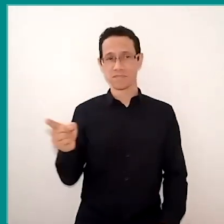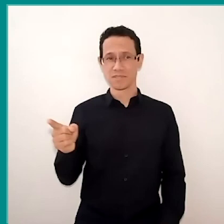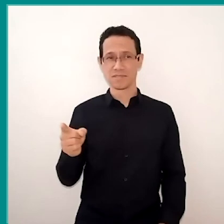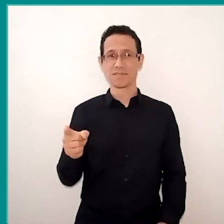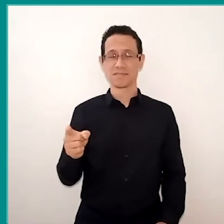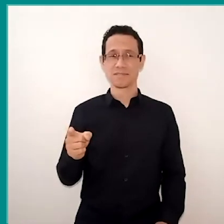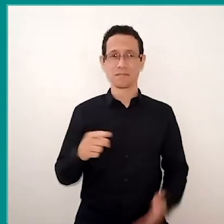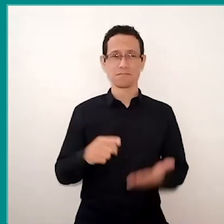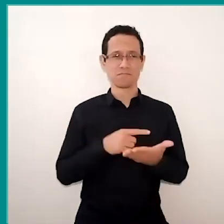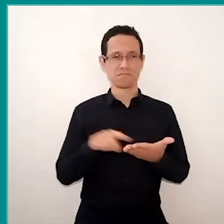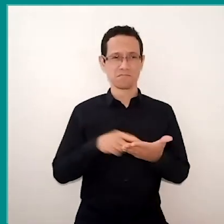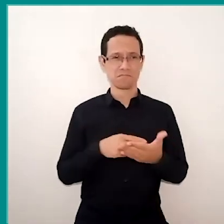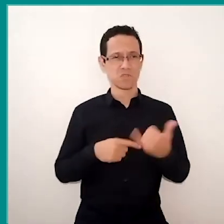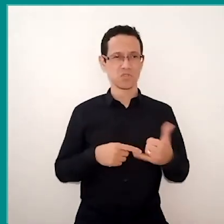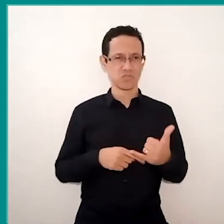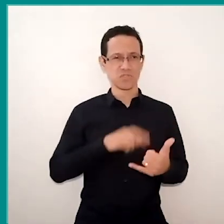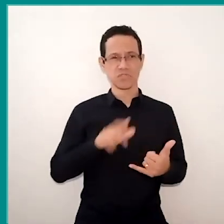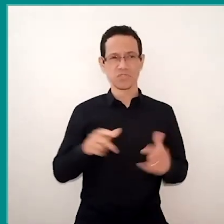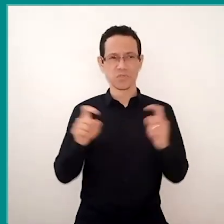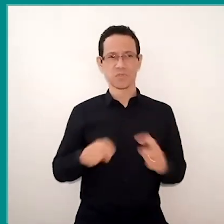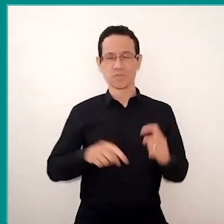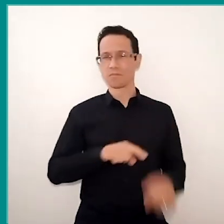is a new challenge for the educational context.